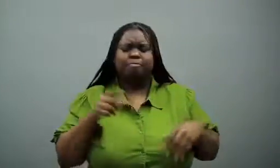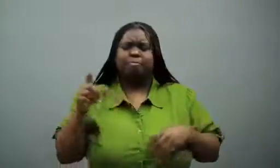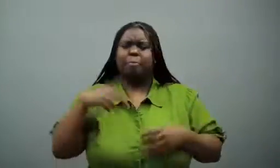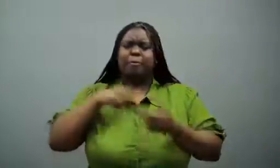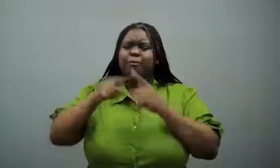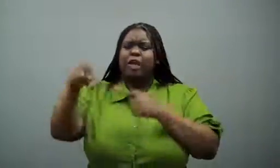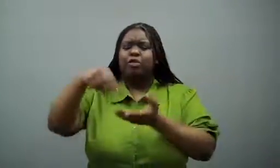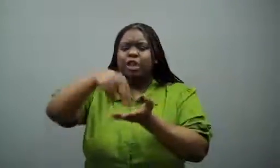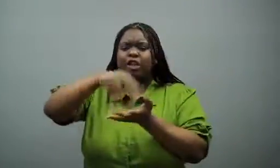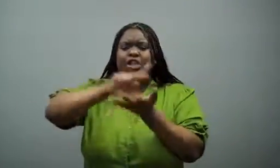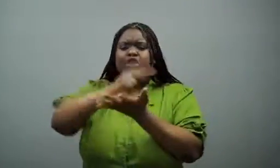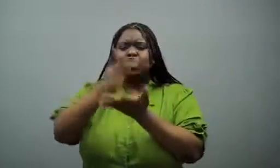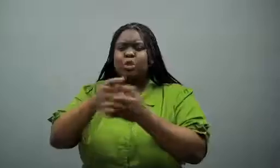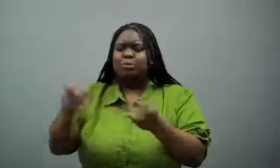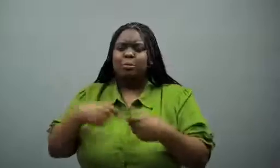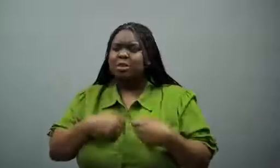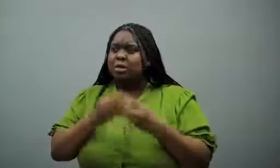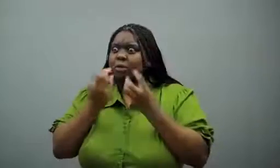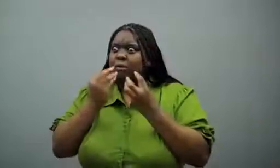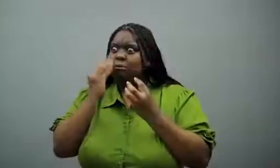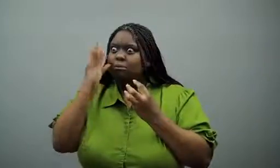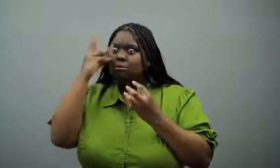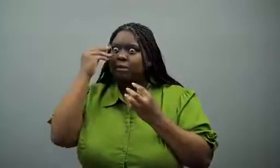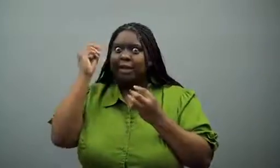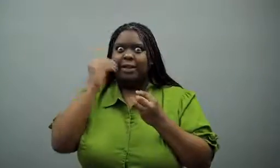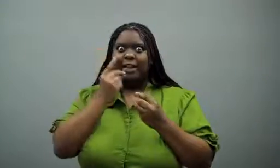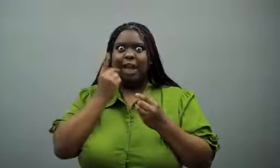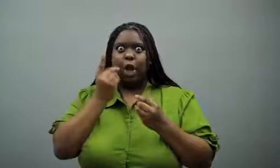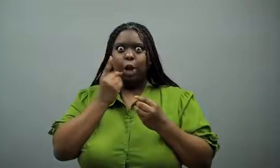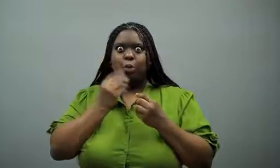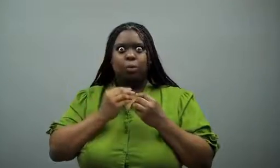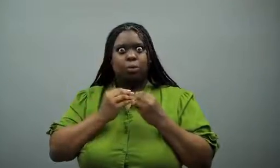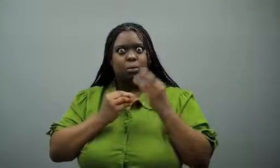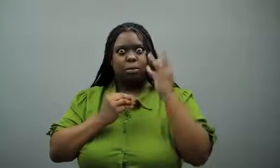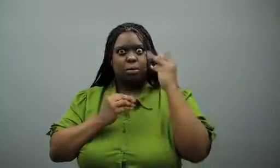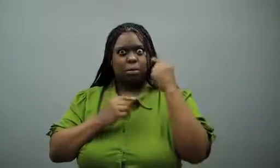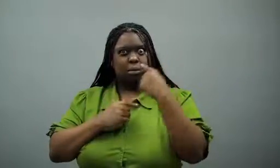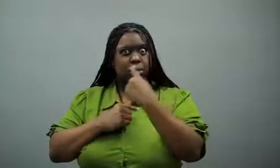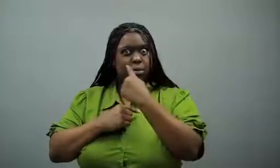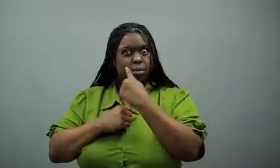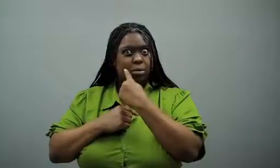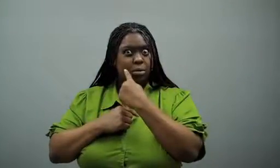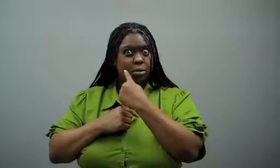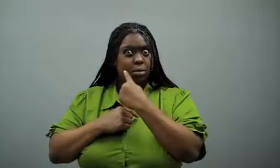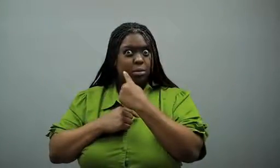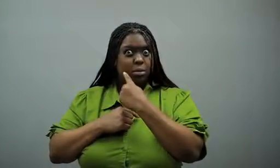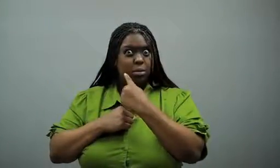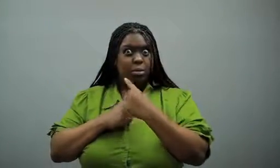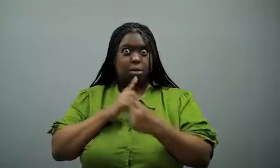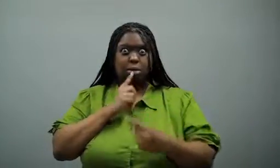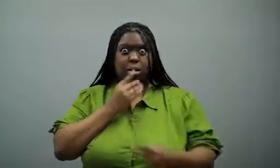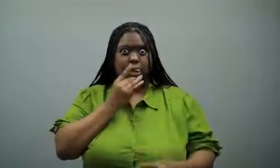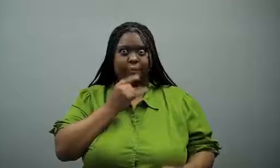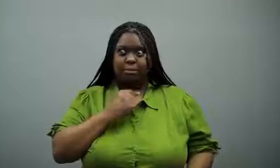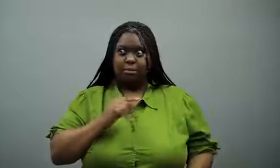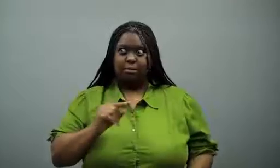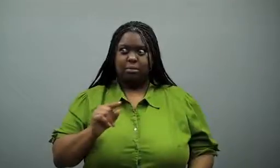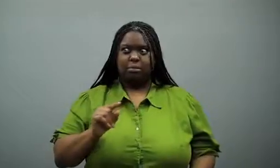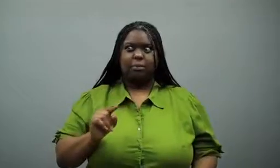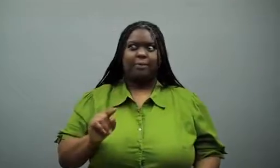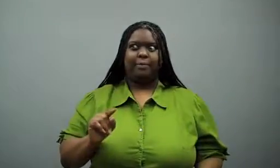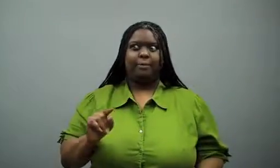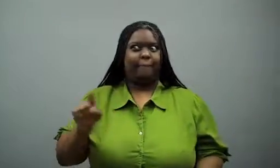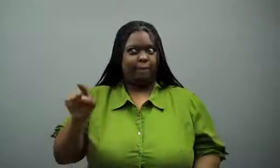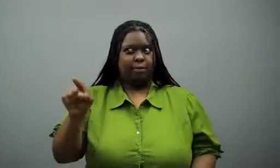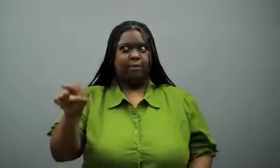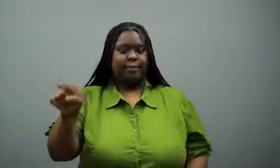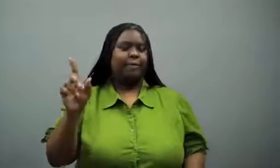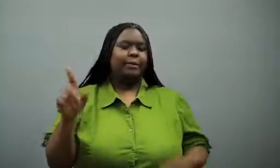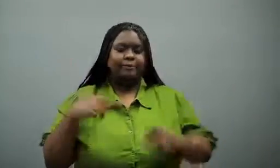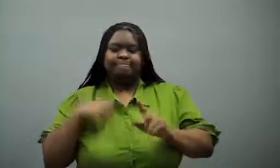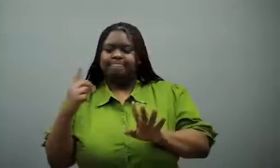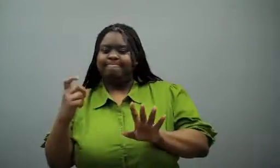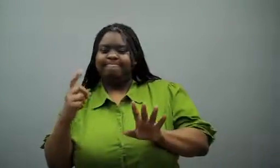My friend was in the kitchen. Oooh.. Dinner was cooking. My eye was twitching.